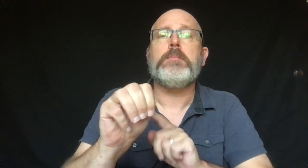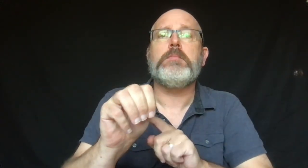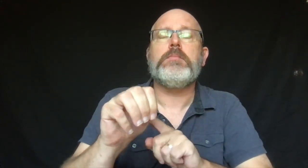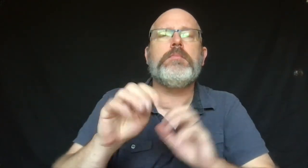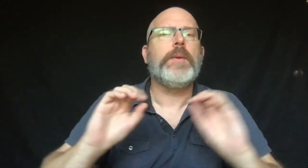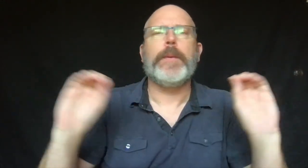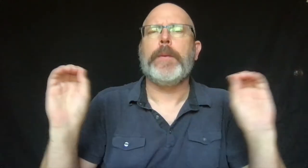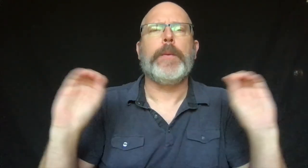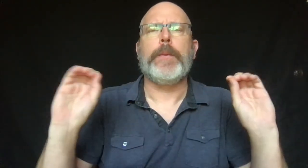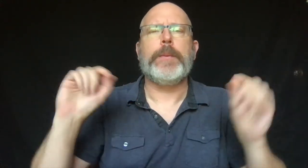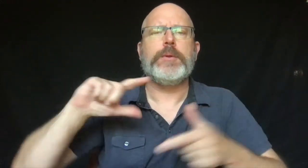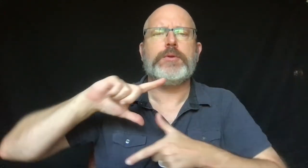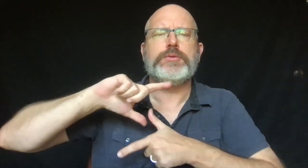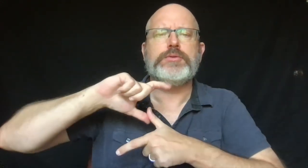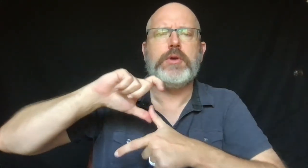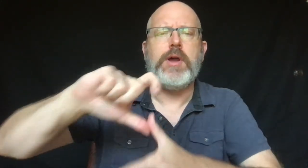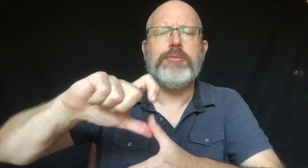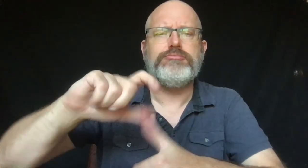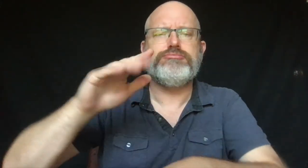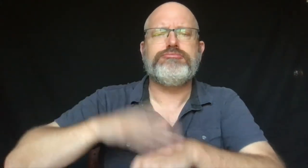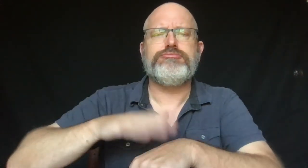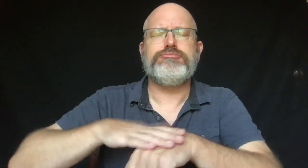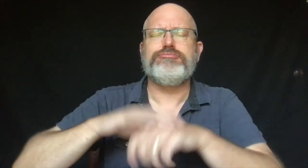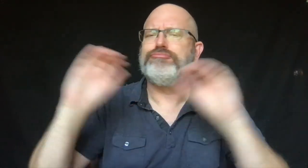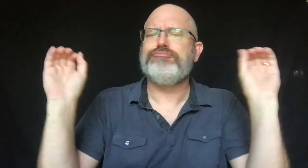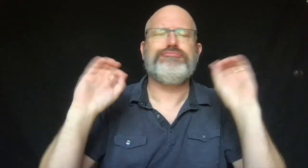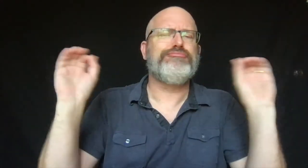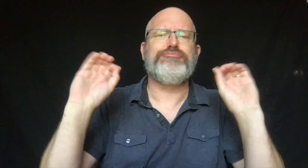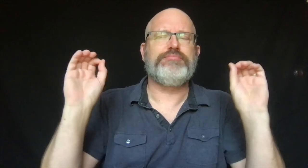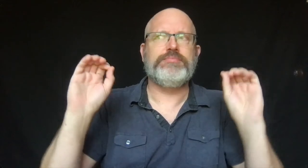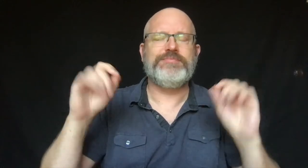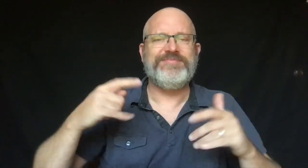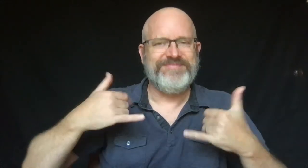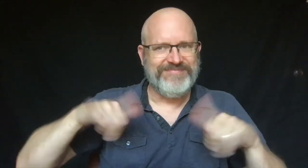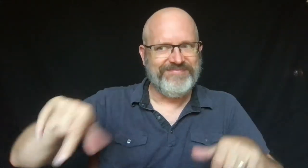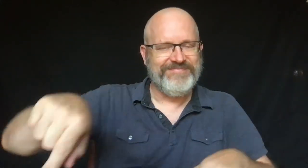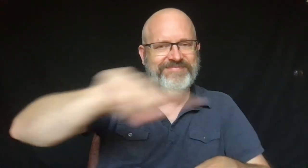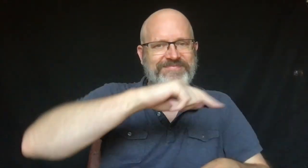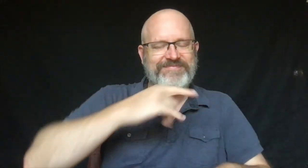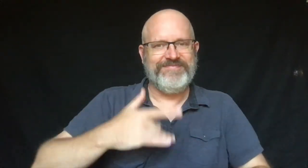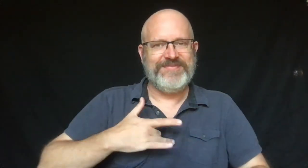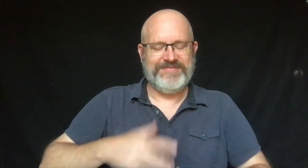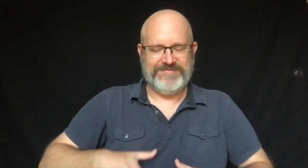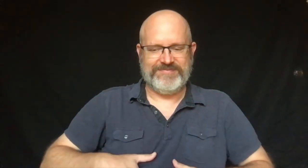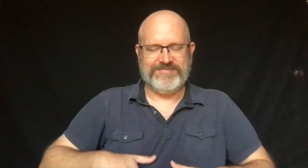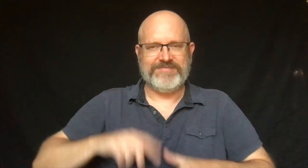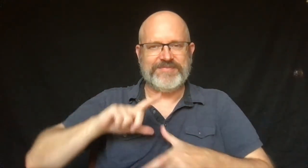The weather reporter would say it was just a normal storm, no tornado watch,